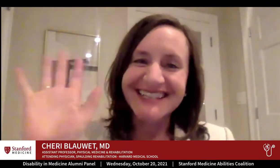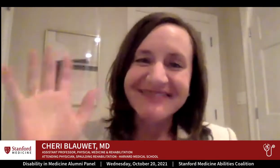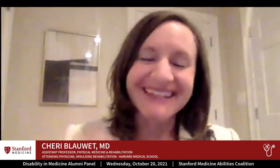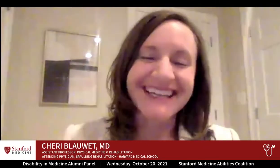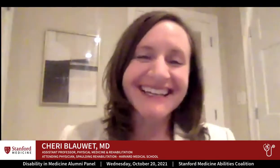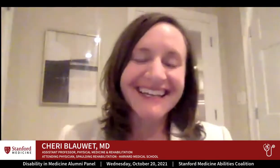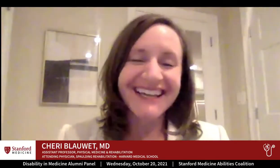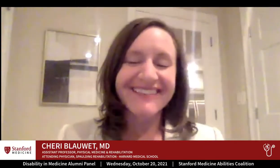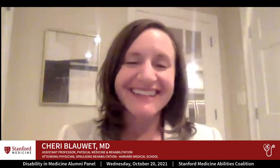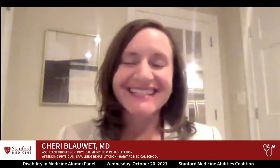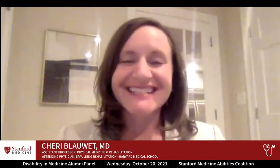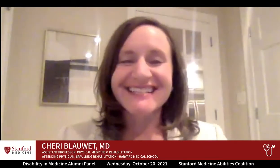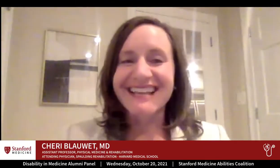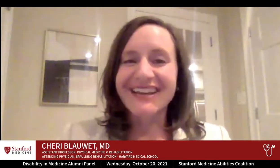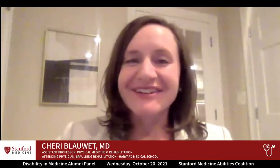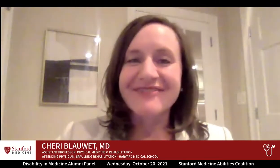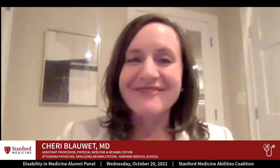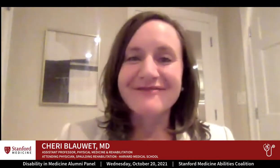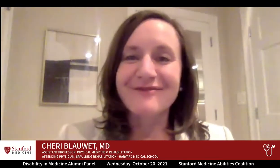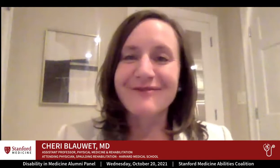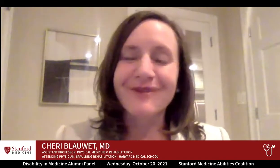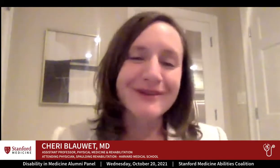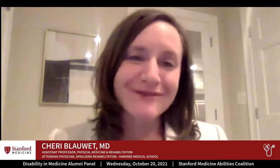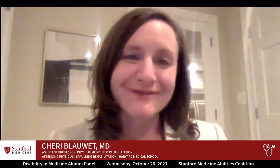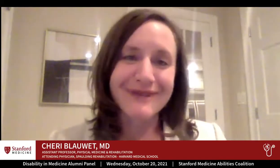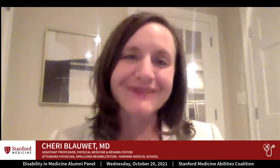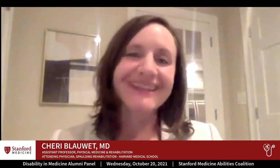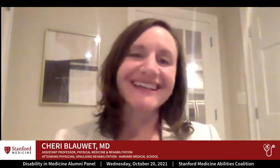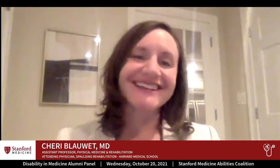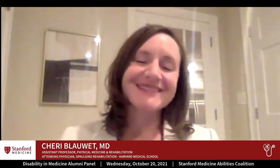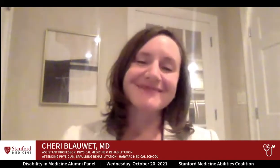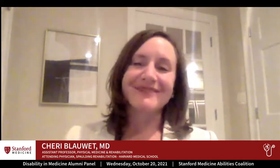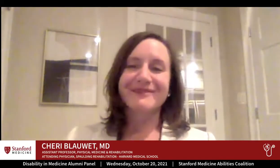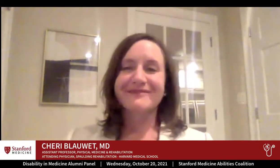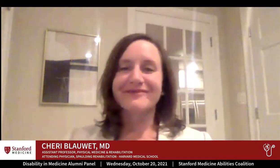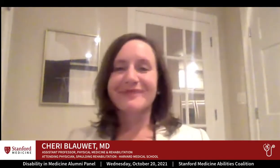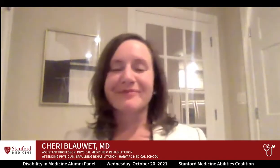You know, I feel like it's a wonderful reunion, so many wonderful people,